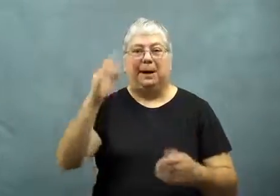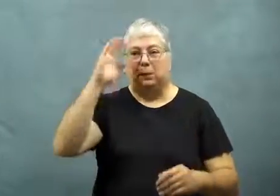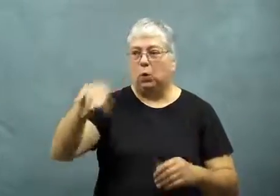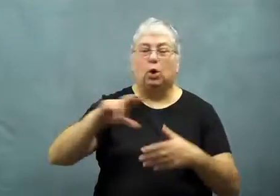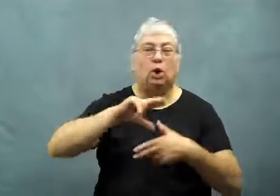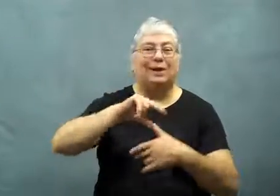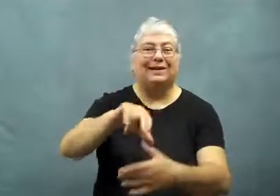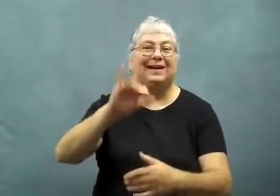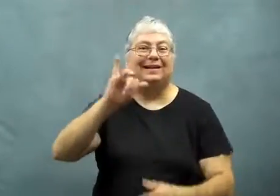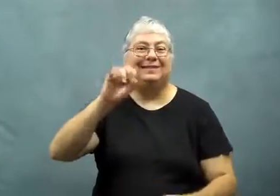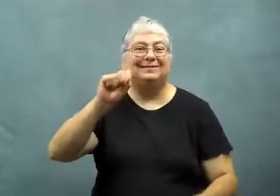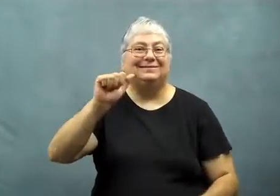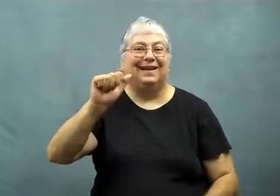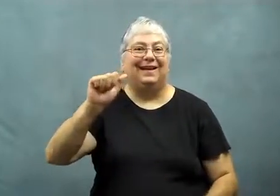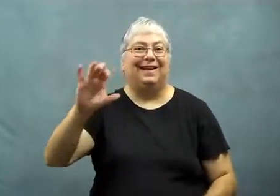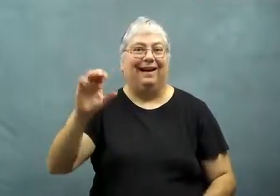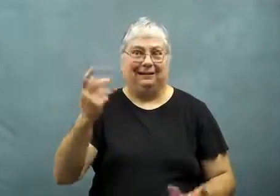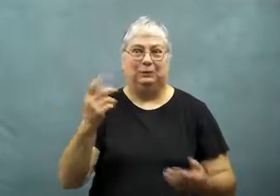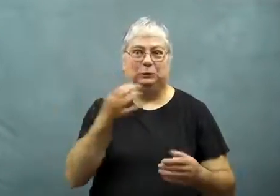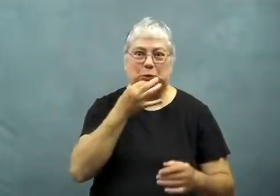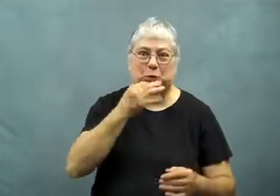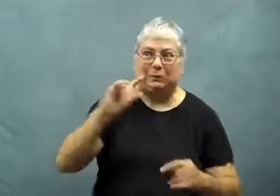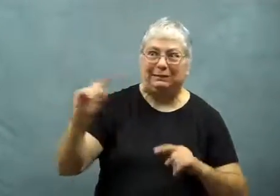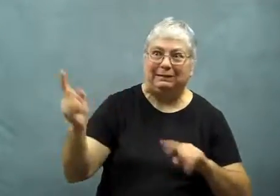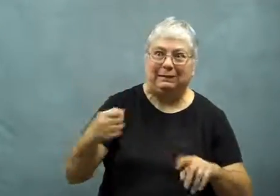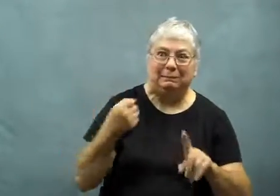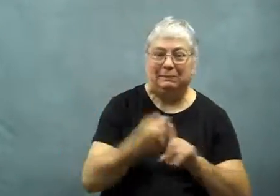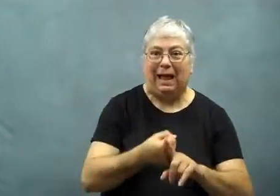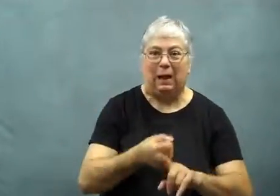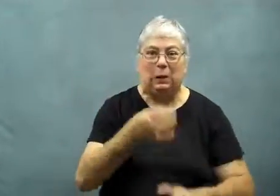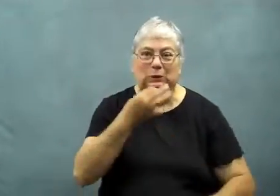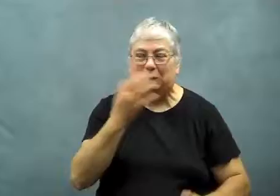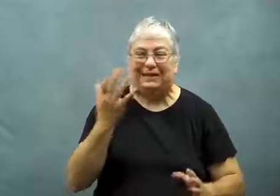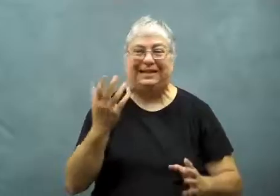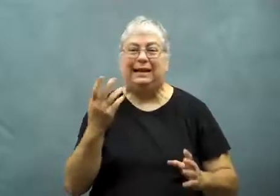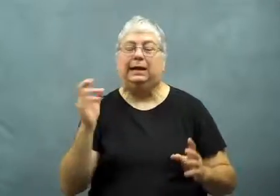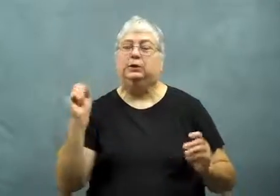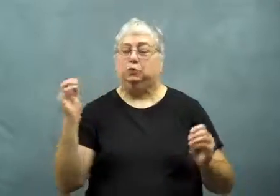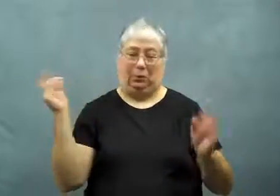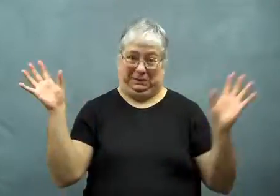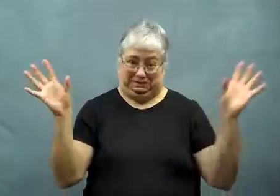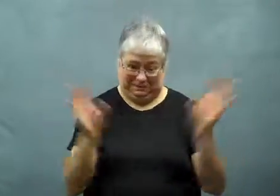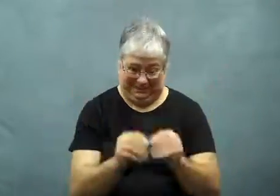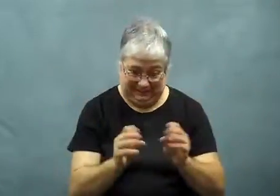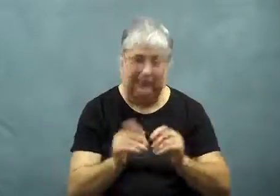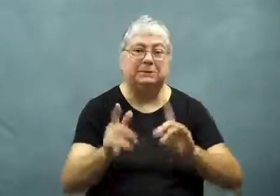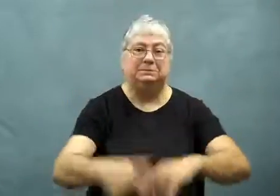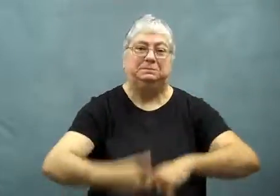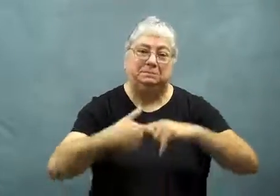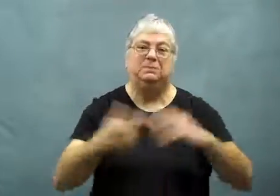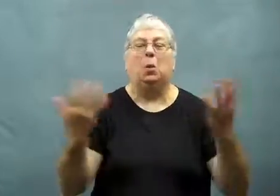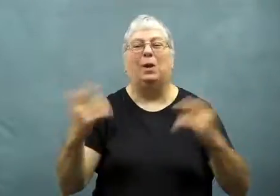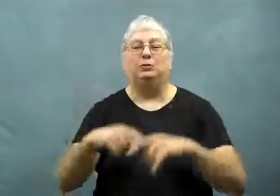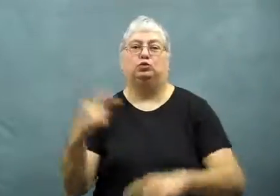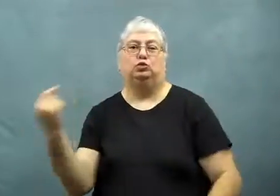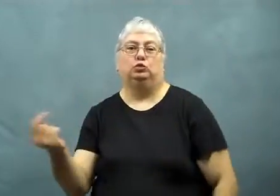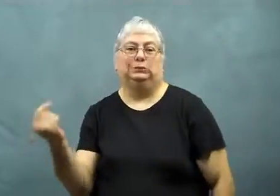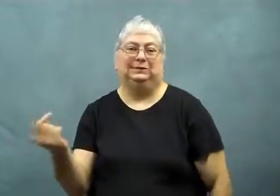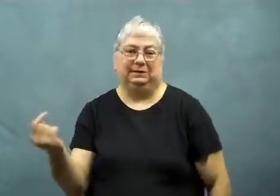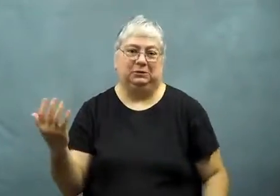but Hurricane Isaac was due to make landfall.